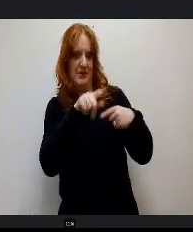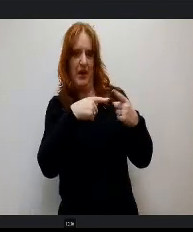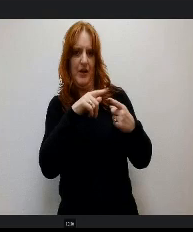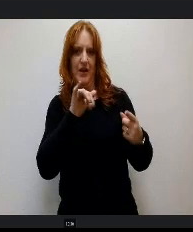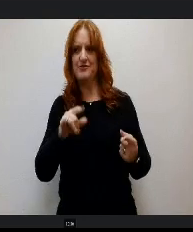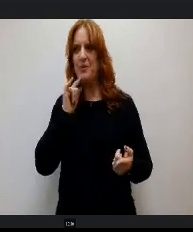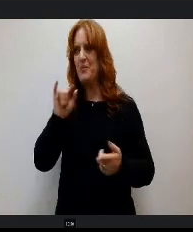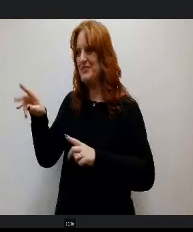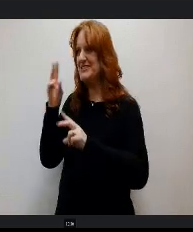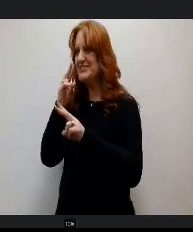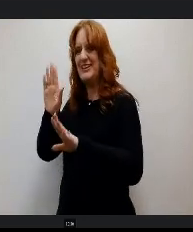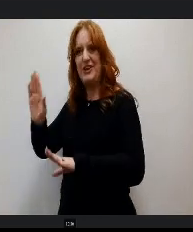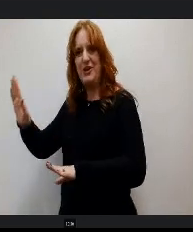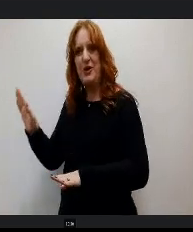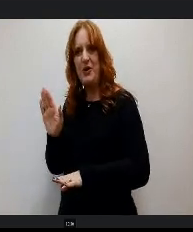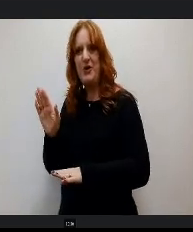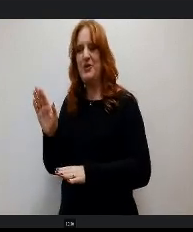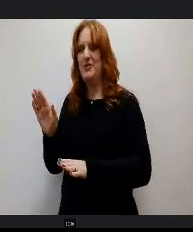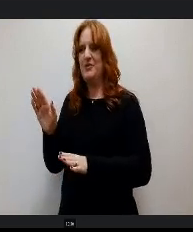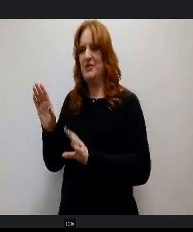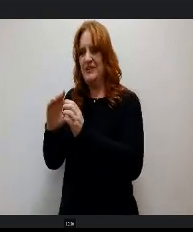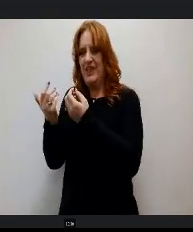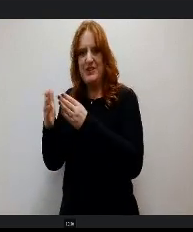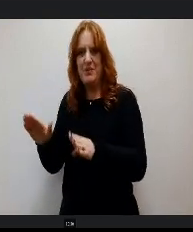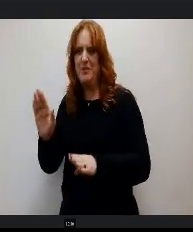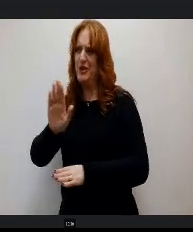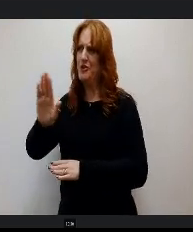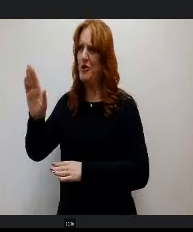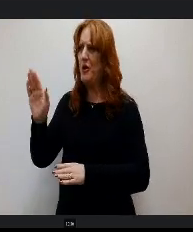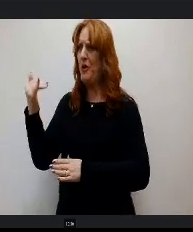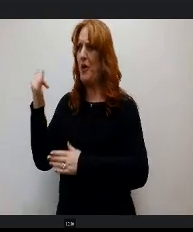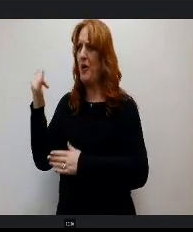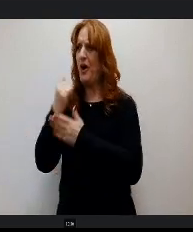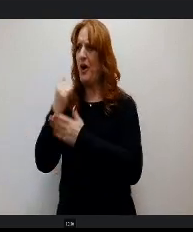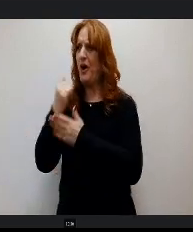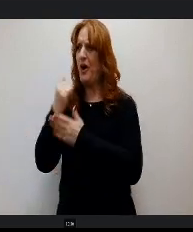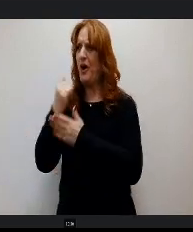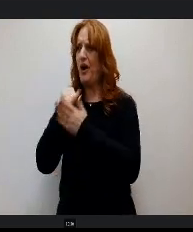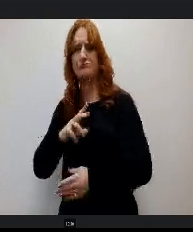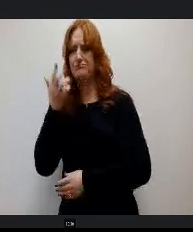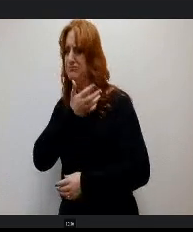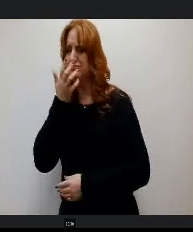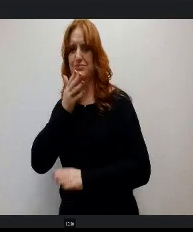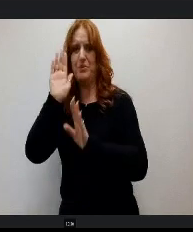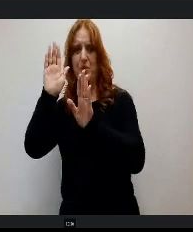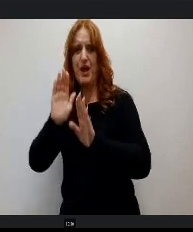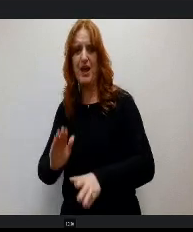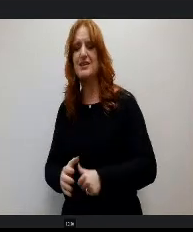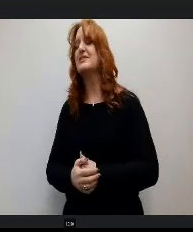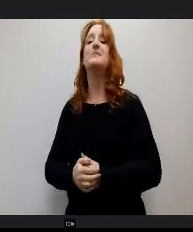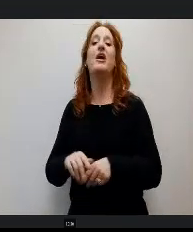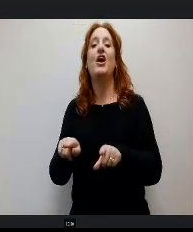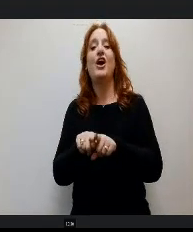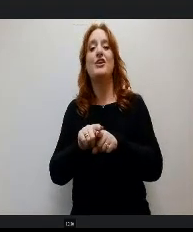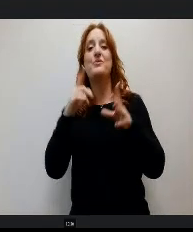e of the graphic art projects in there were just phenomenal. And just a celebration, A school in the woods